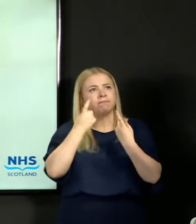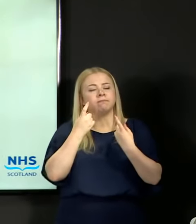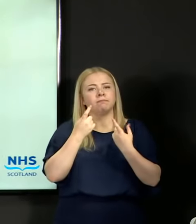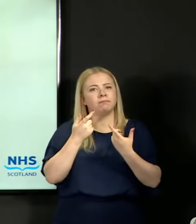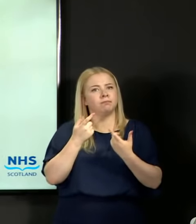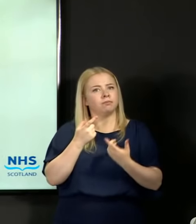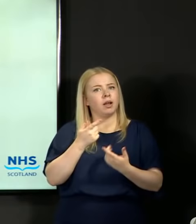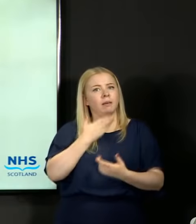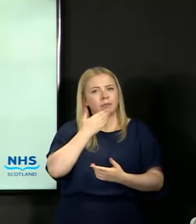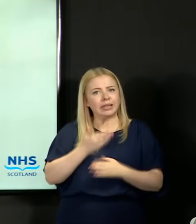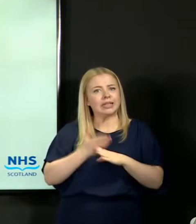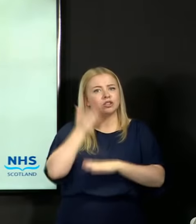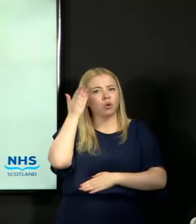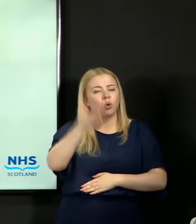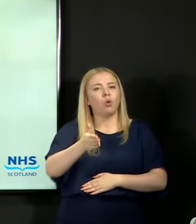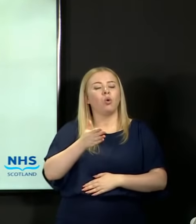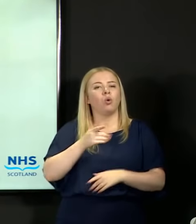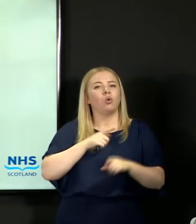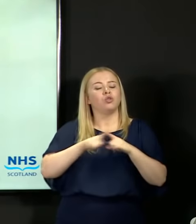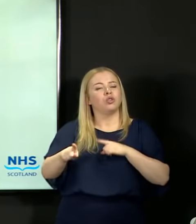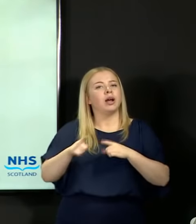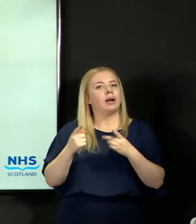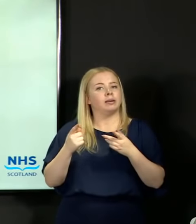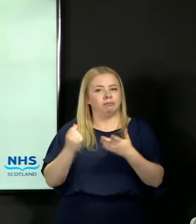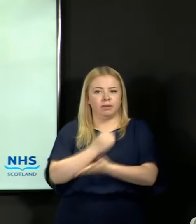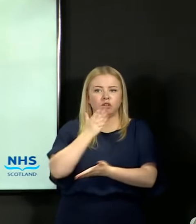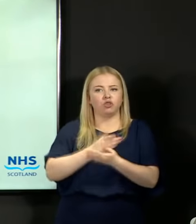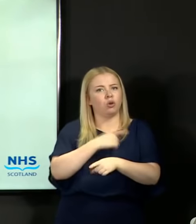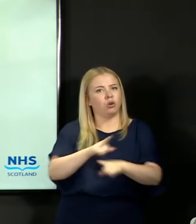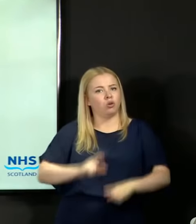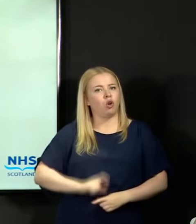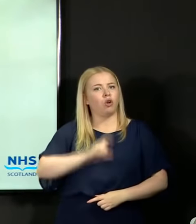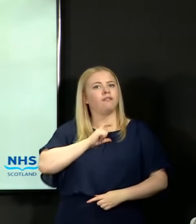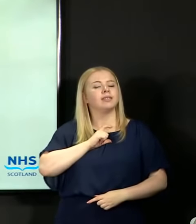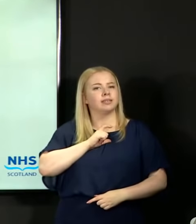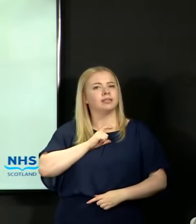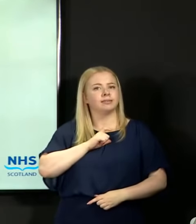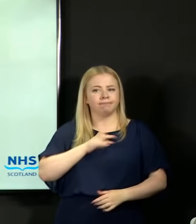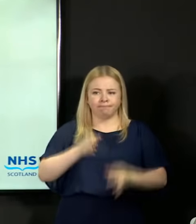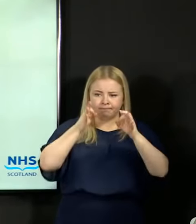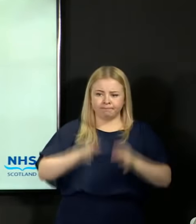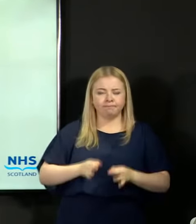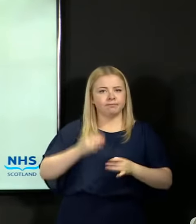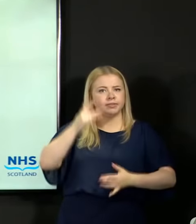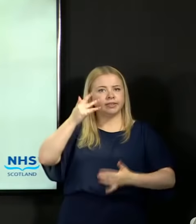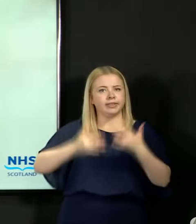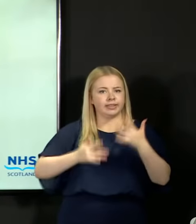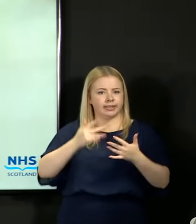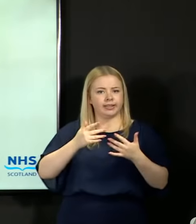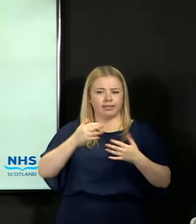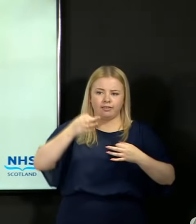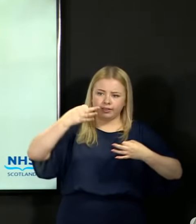that young people are able to have confidence in the certification process that we have